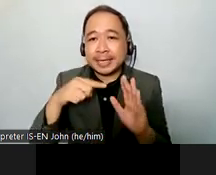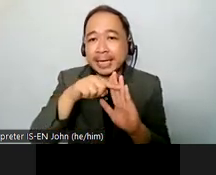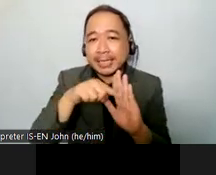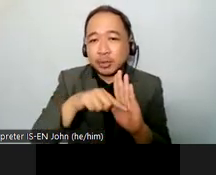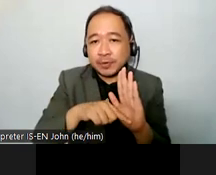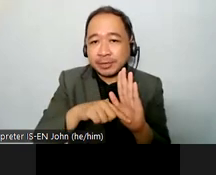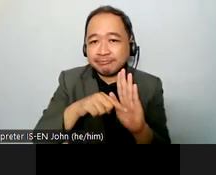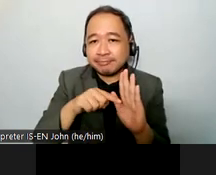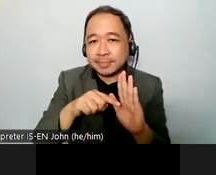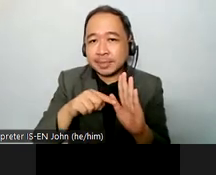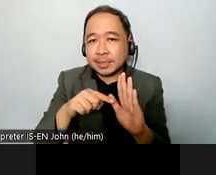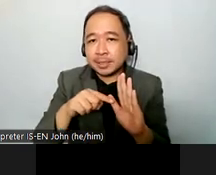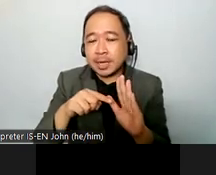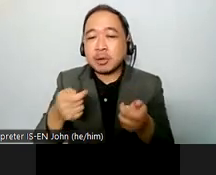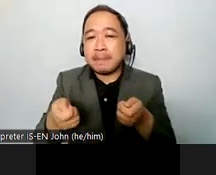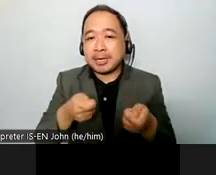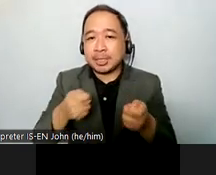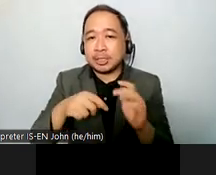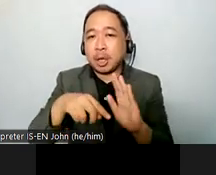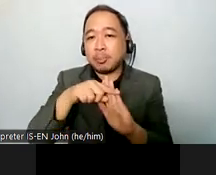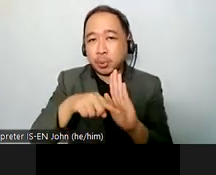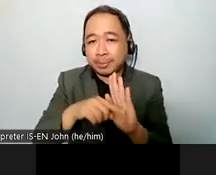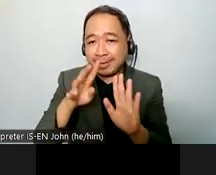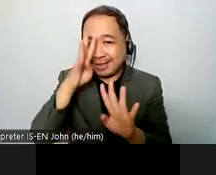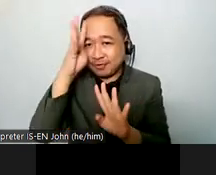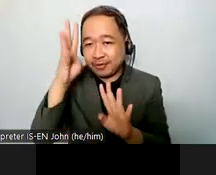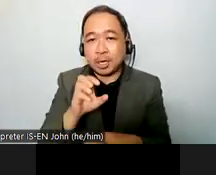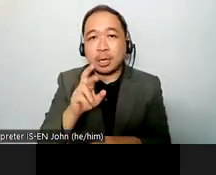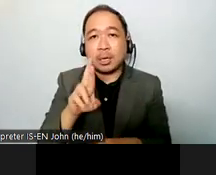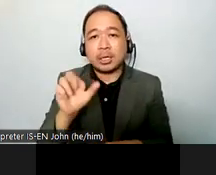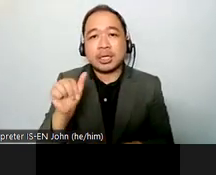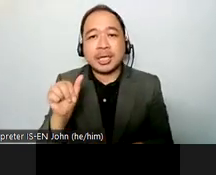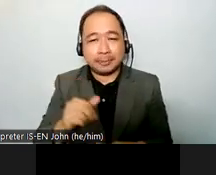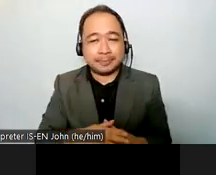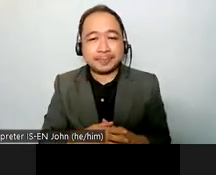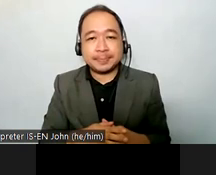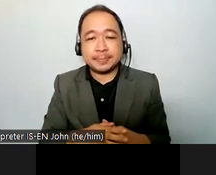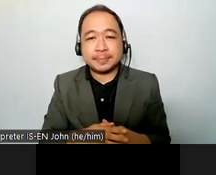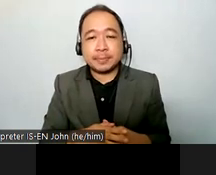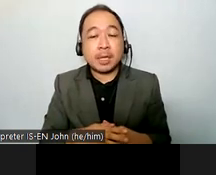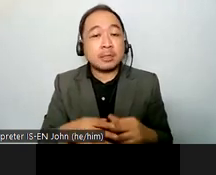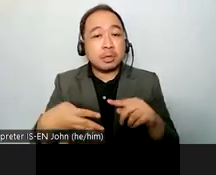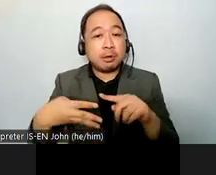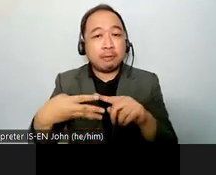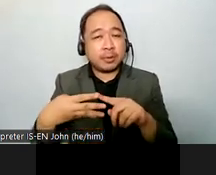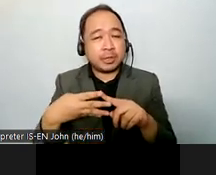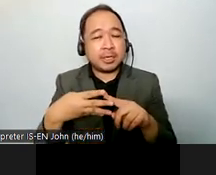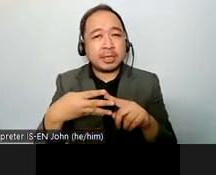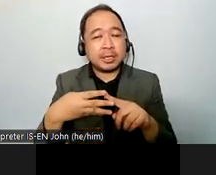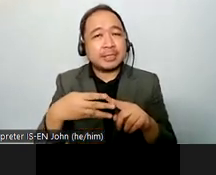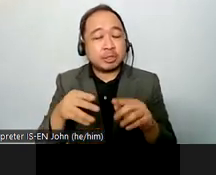this panel is going to be 40 minutes and the first the first speaker um uh is going to be